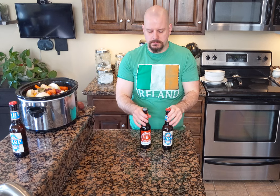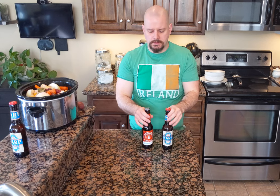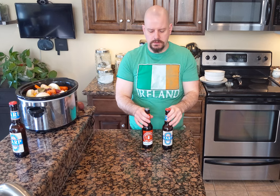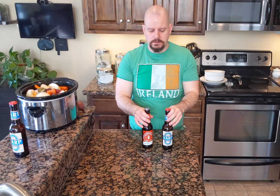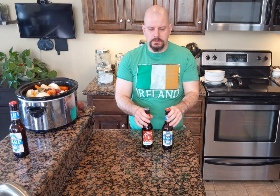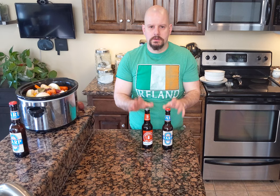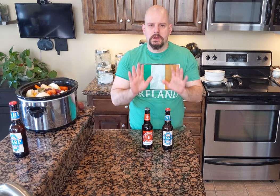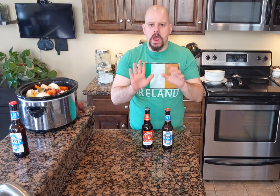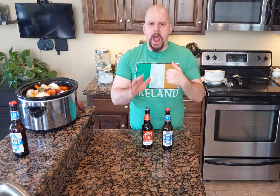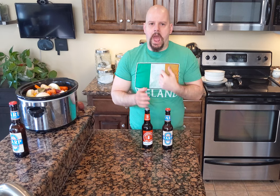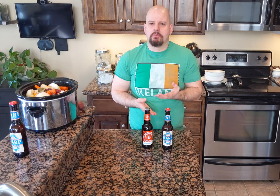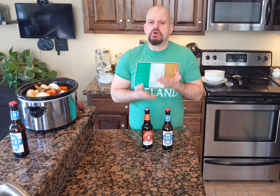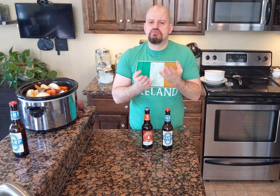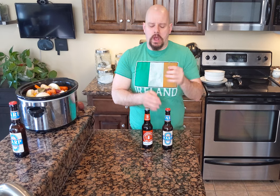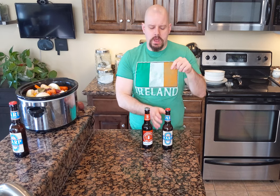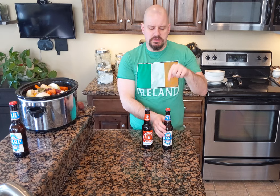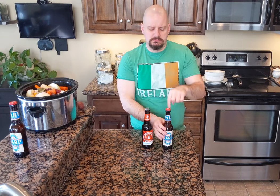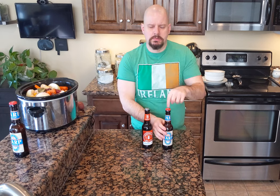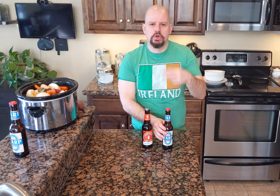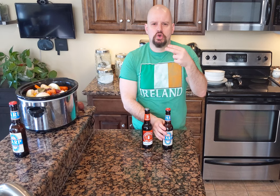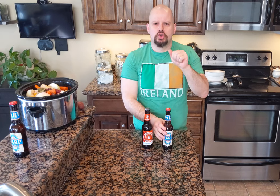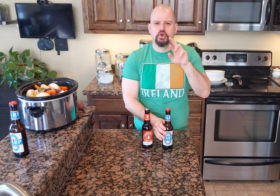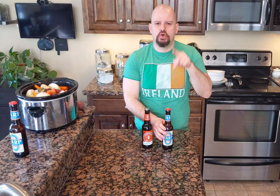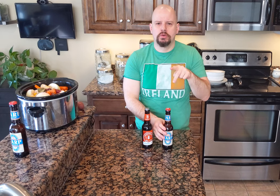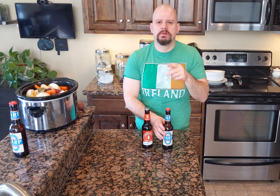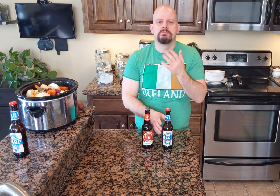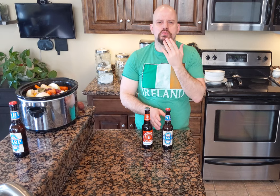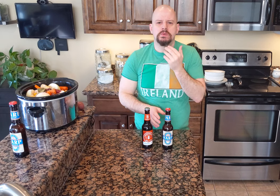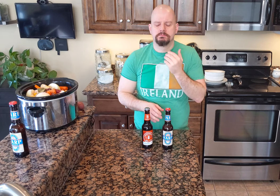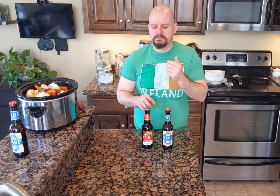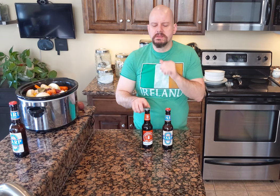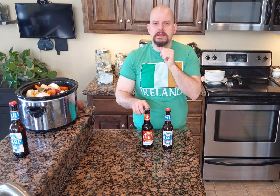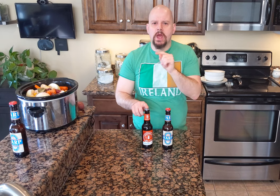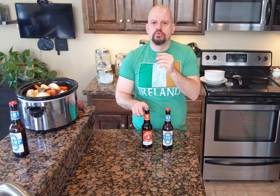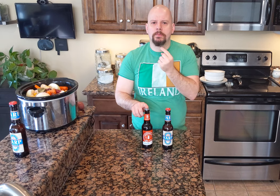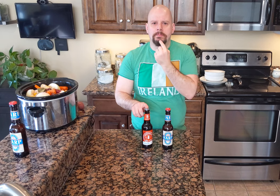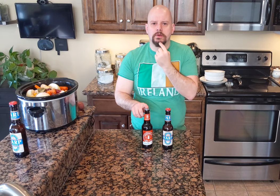I would recommend Harp because of the sweetness, not bitterness.